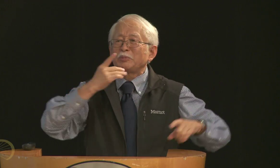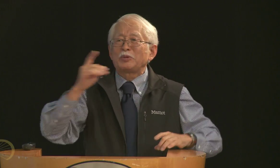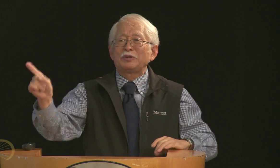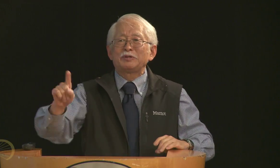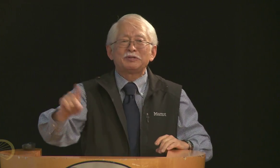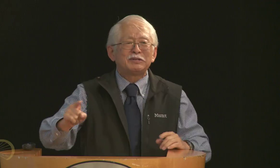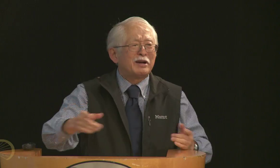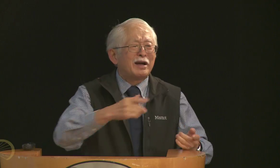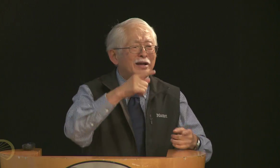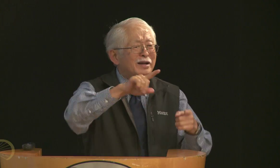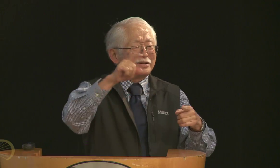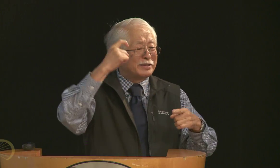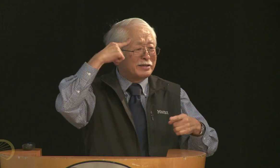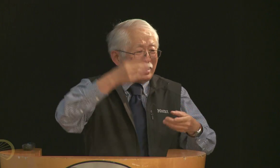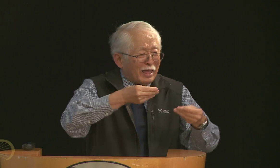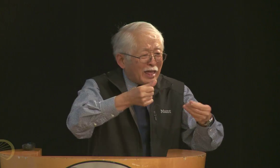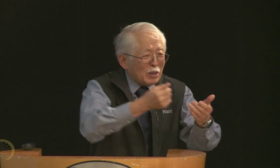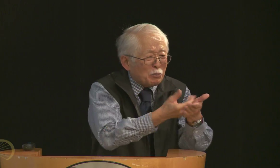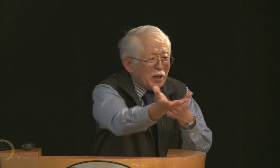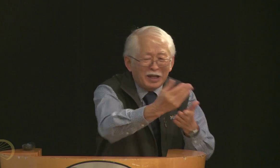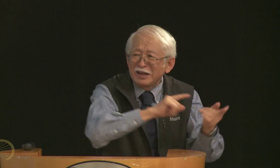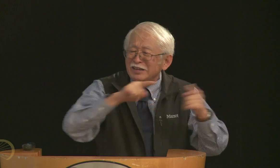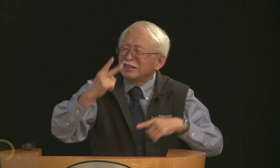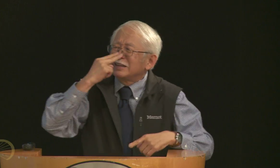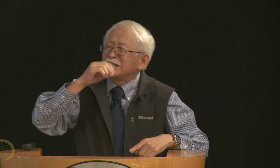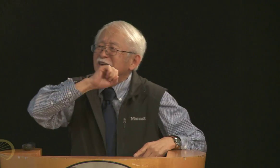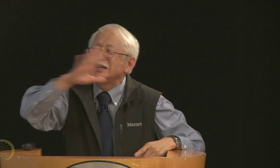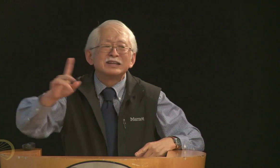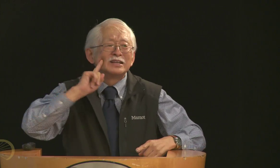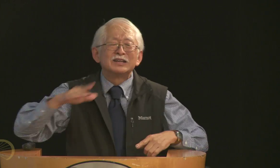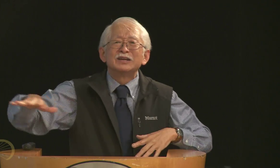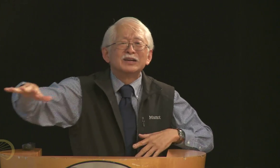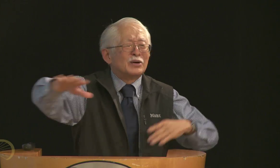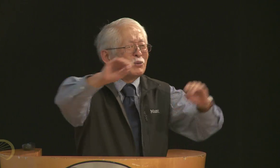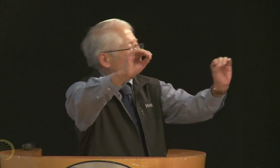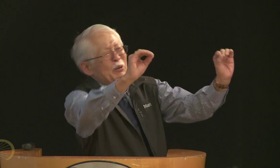You know, because people had heard about her, and the government had spent all this money,